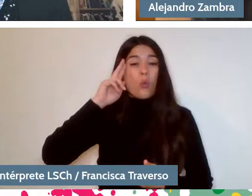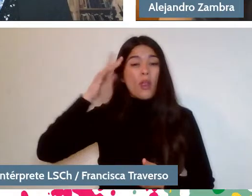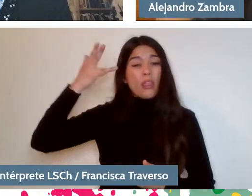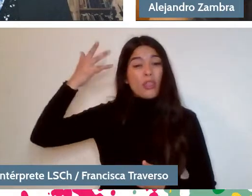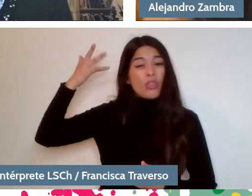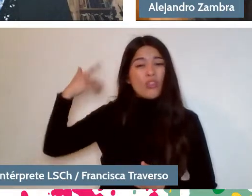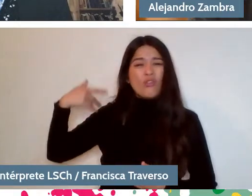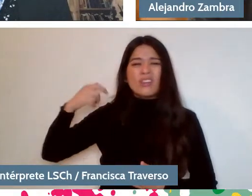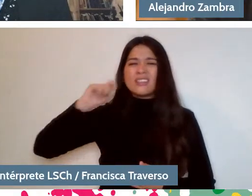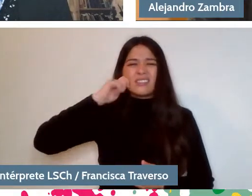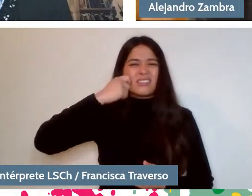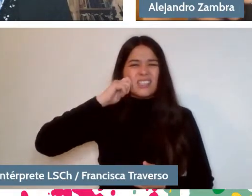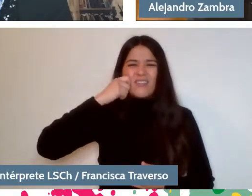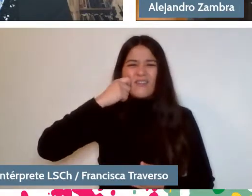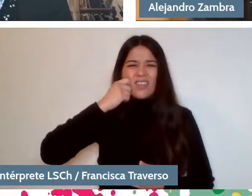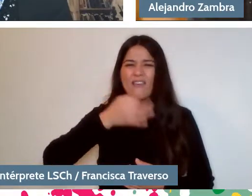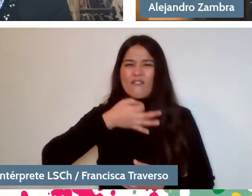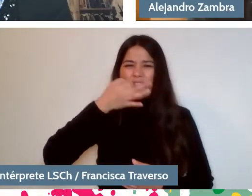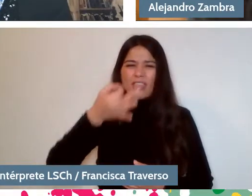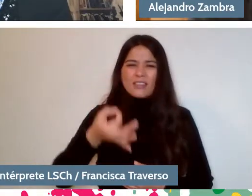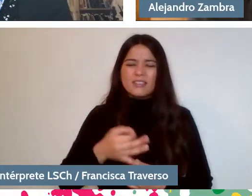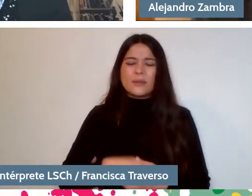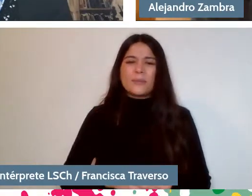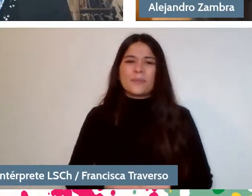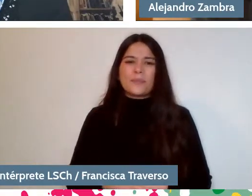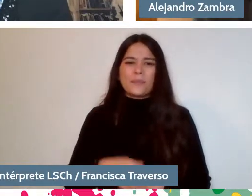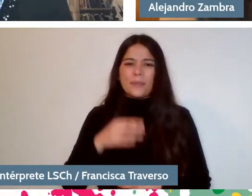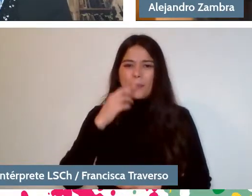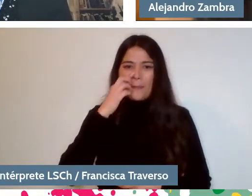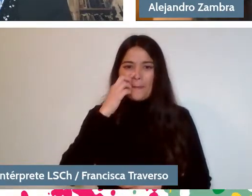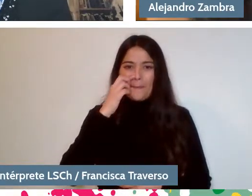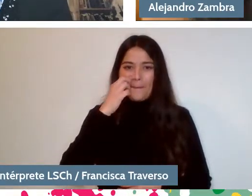in which I've been diving lately,